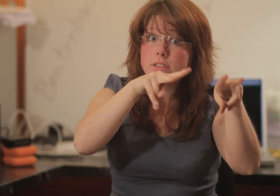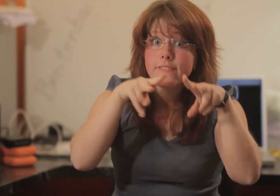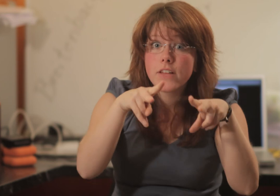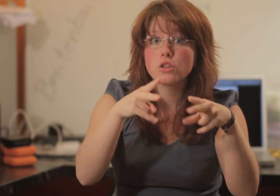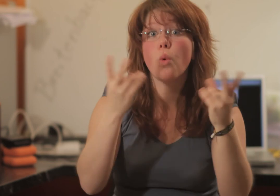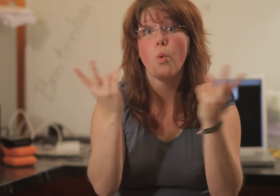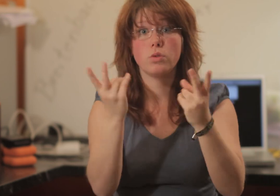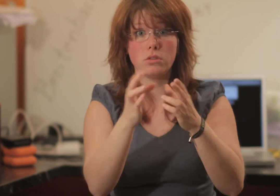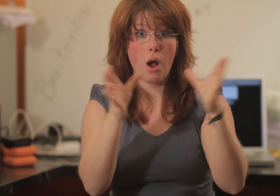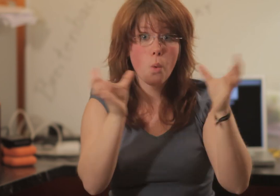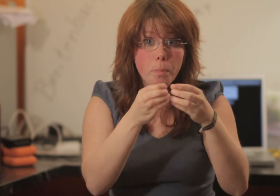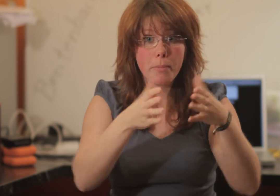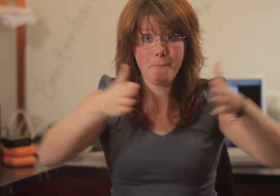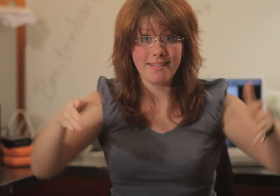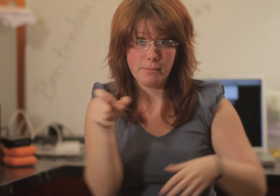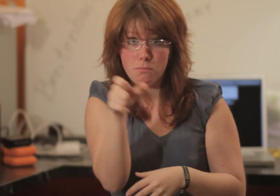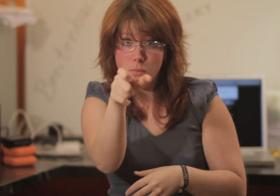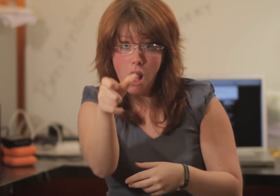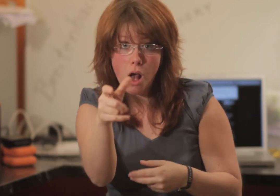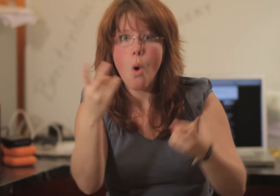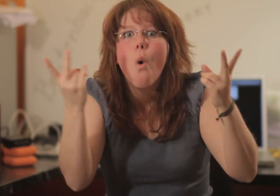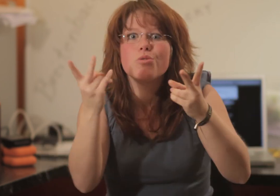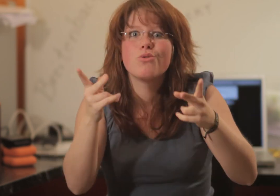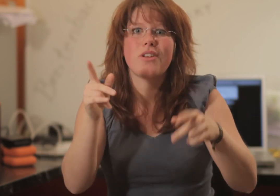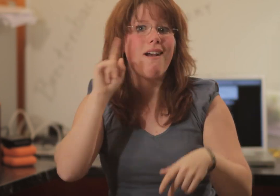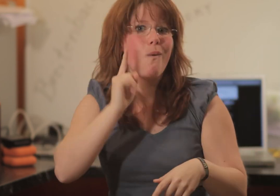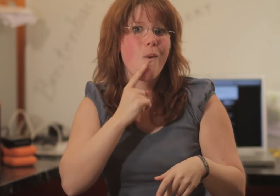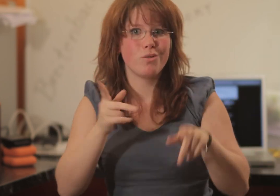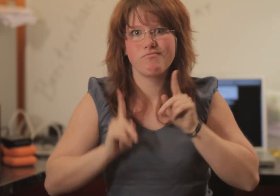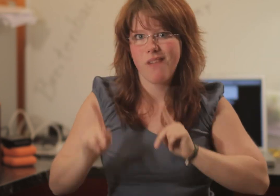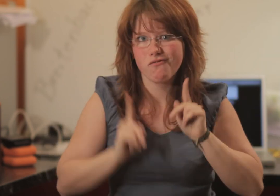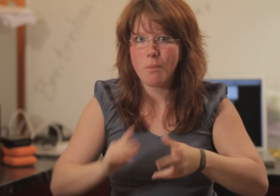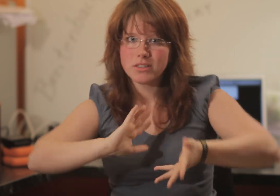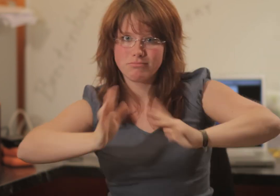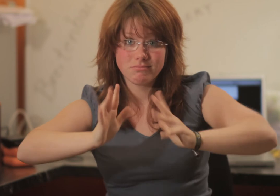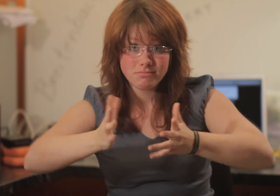the music video, the band Breitenbach or our Performer?